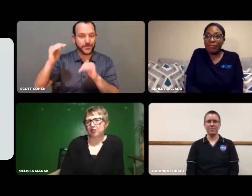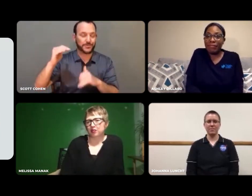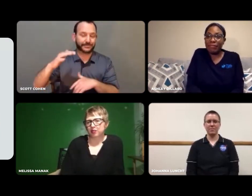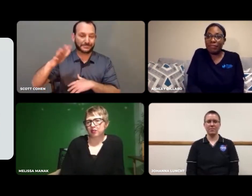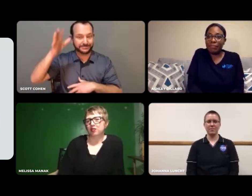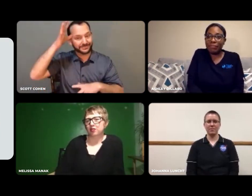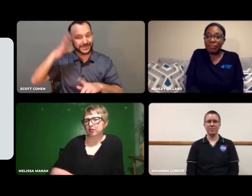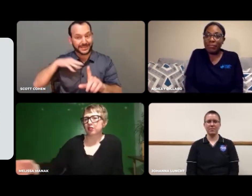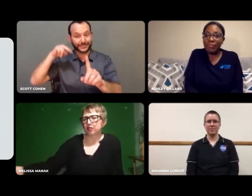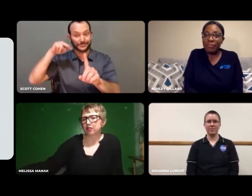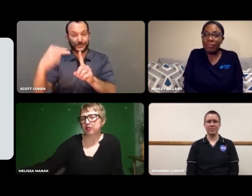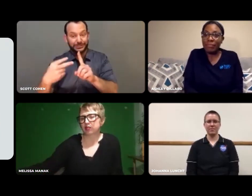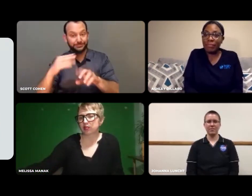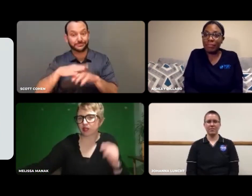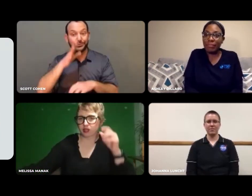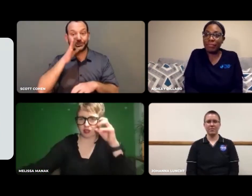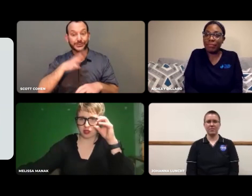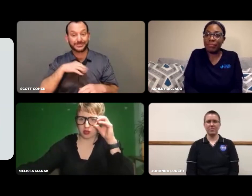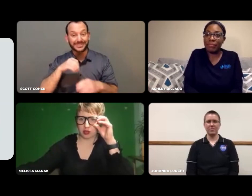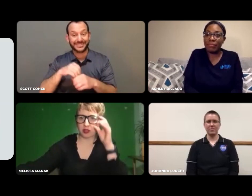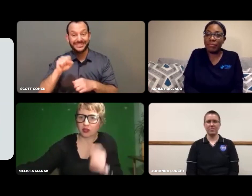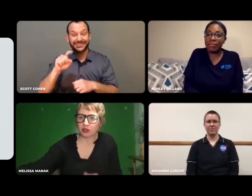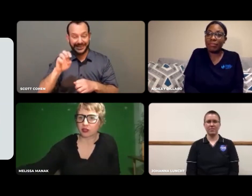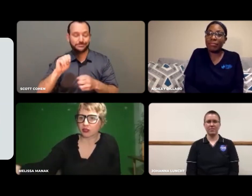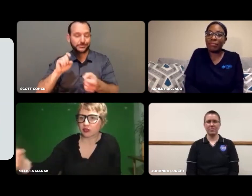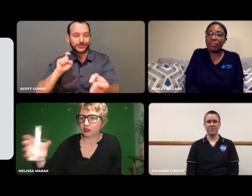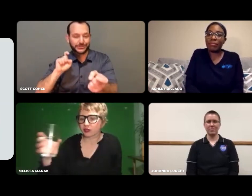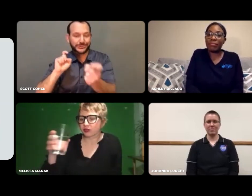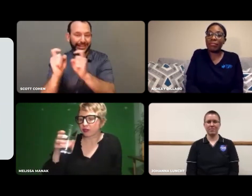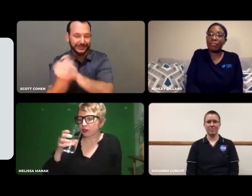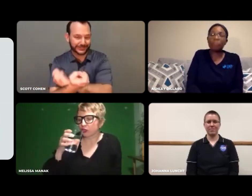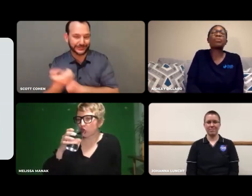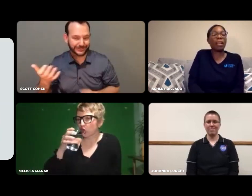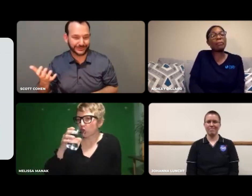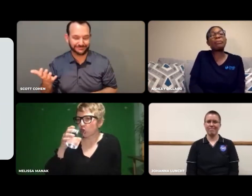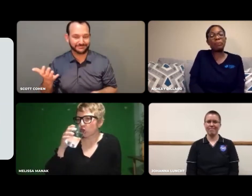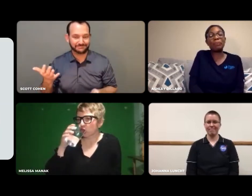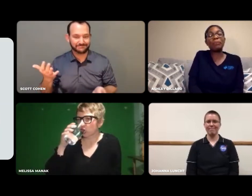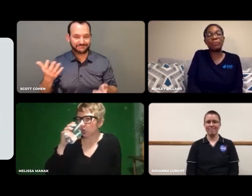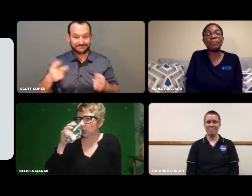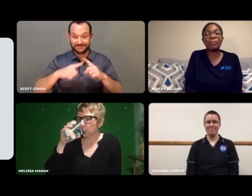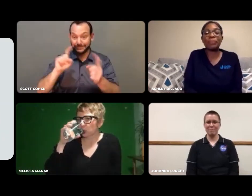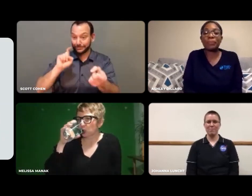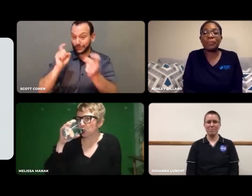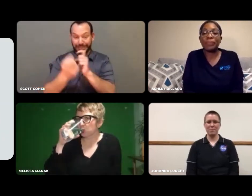I hope men's perspectives about Women in STEM will change.